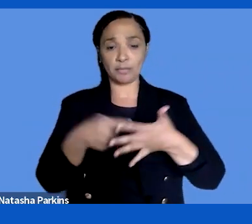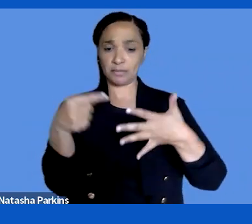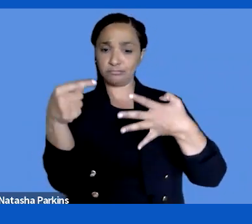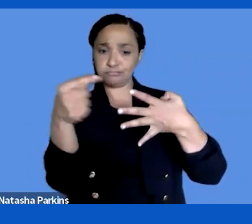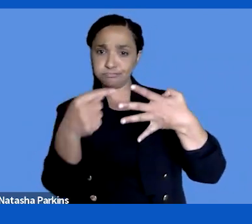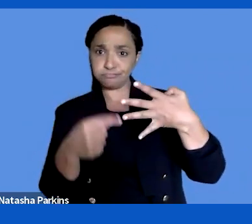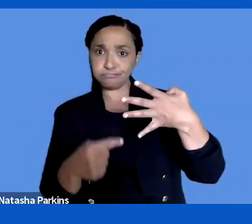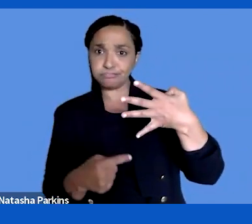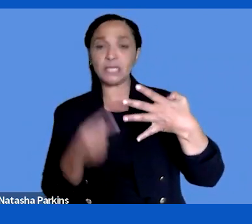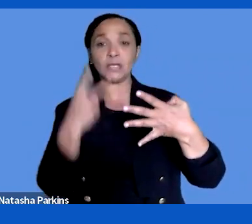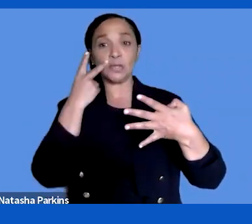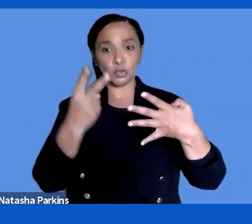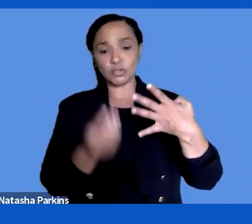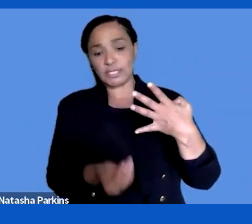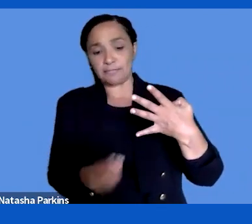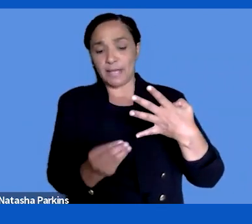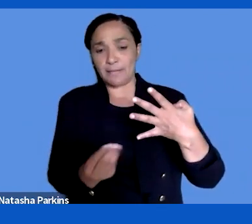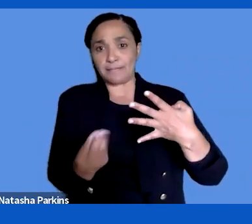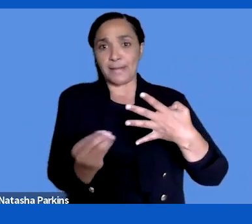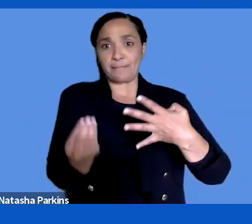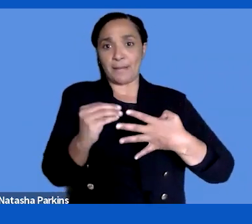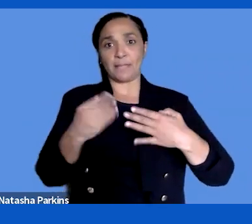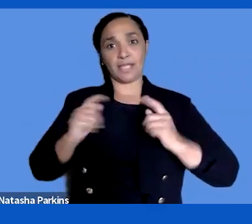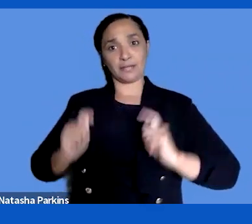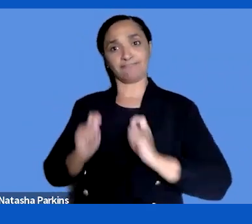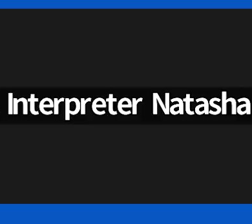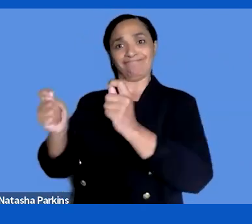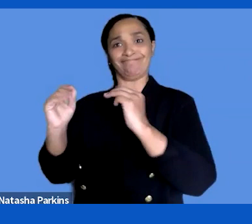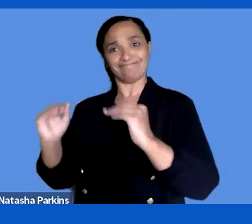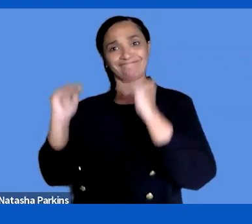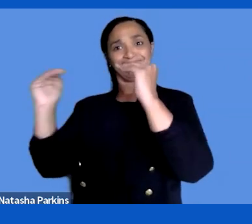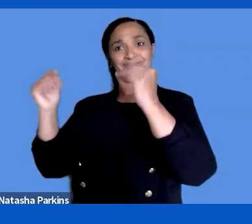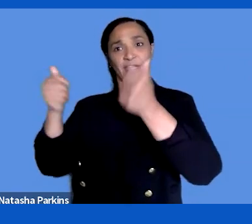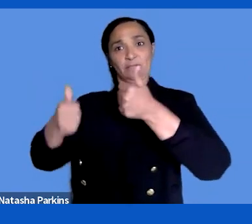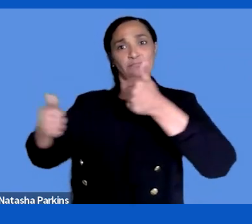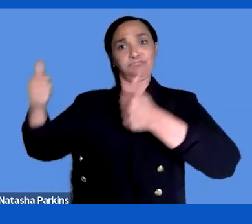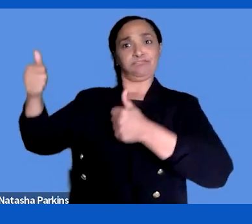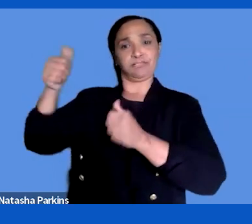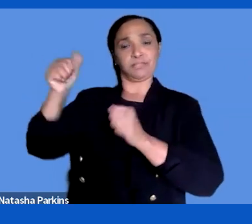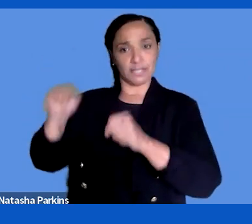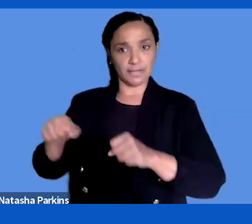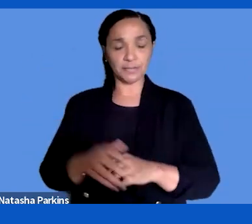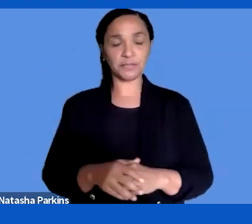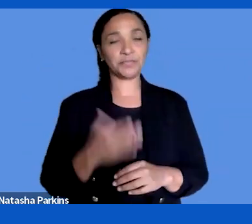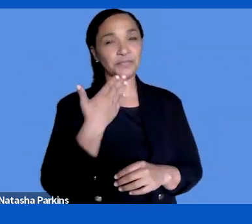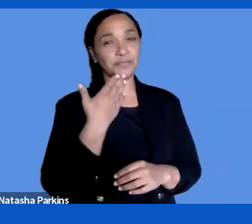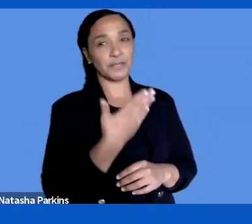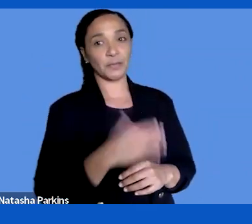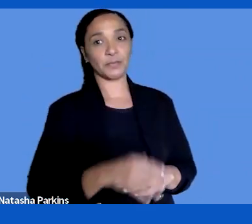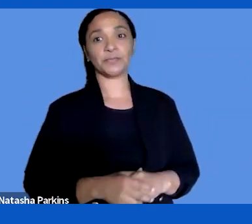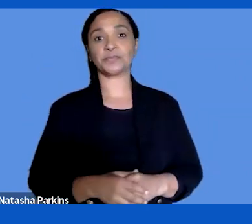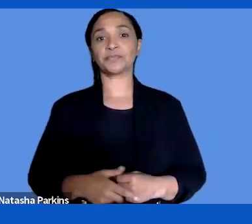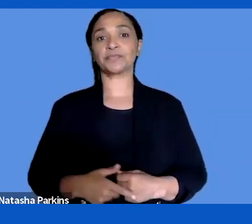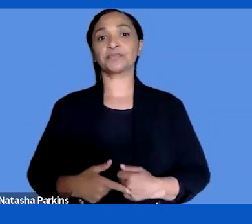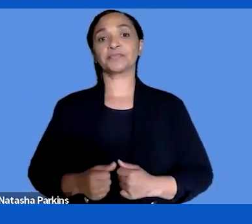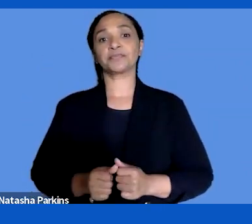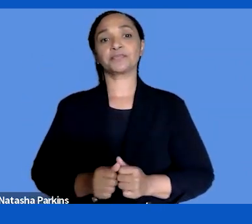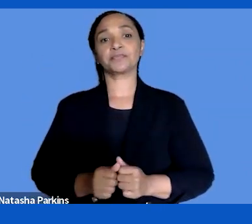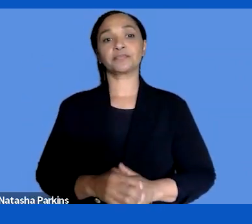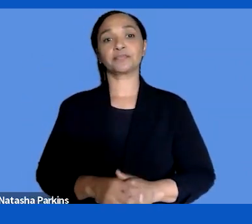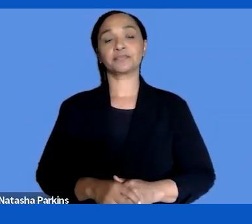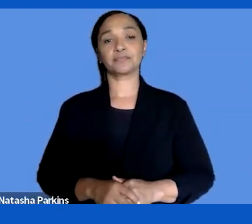are raised on a higher level. >> SUSANNA LAURIN: That was solution